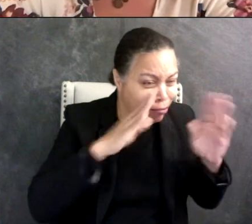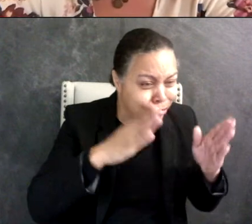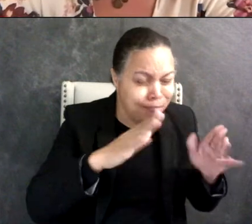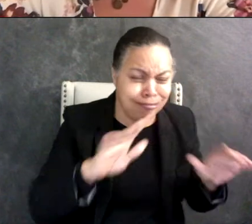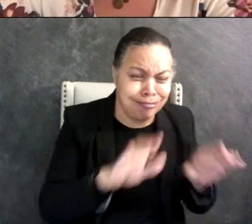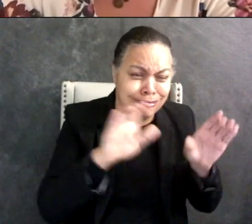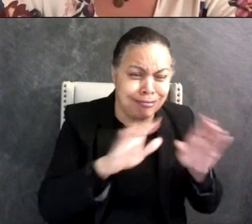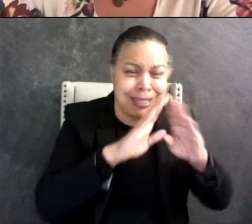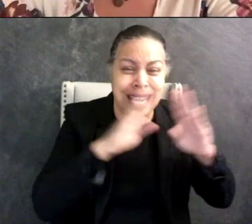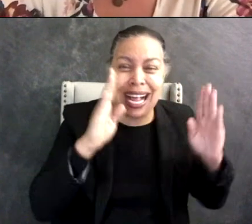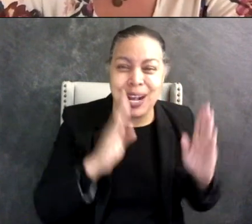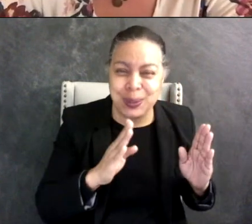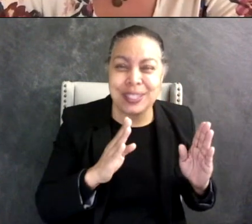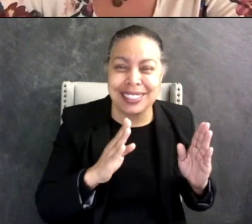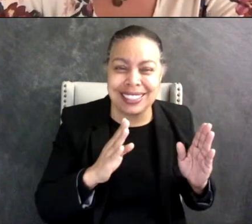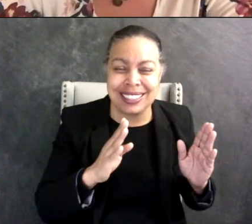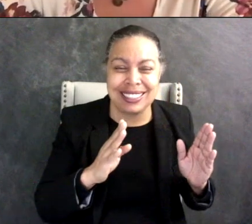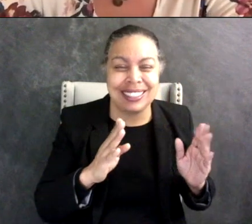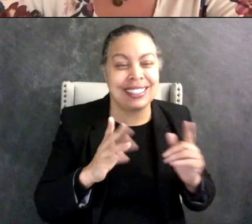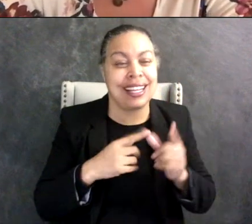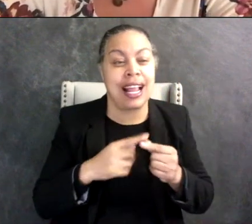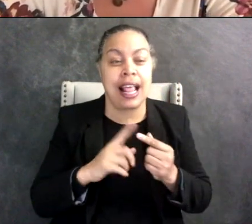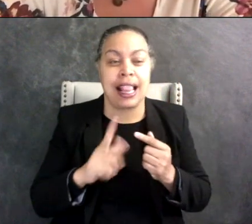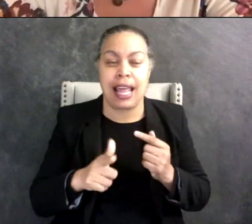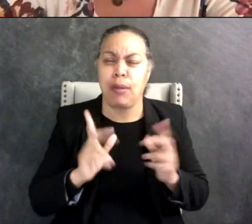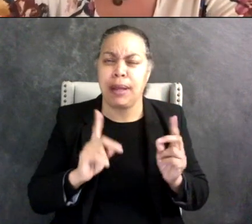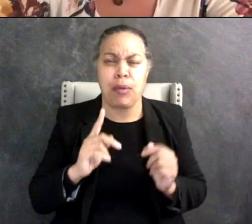and things like that and then eventually when people thought it was weird that I didn't like